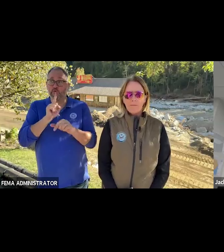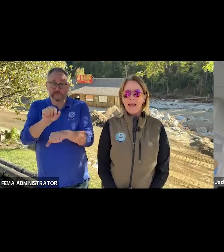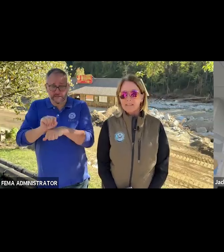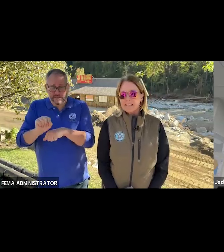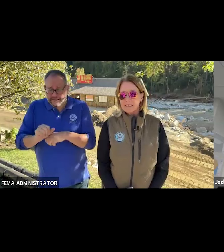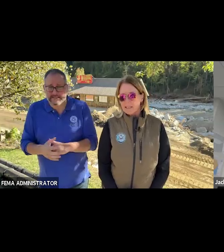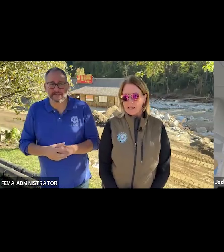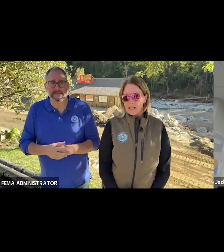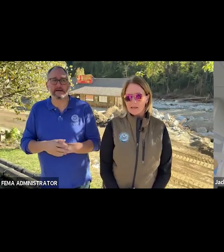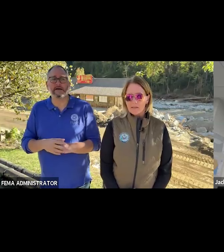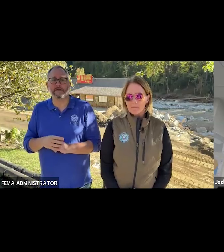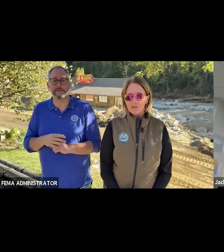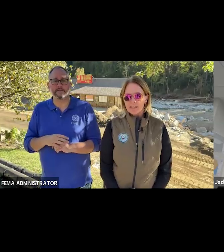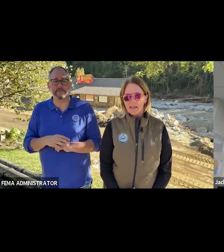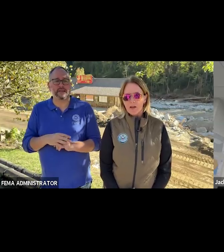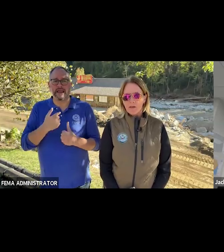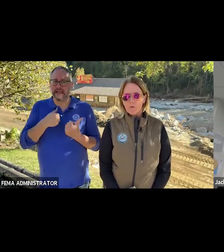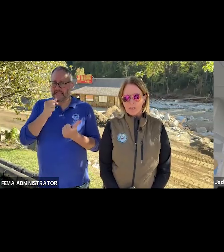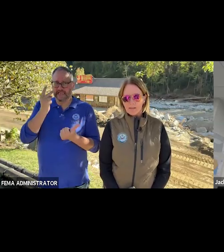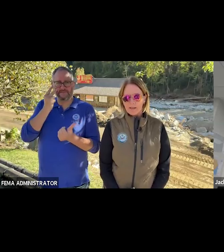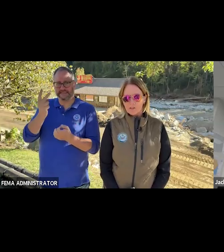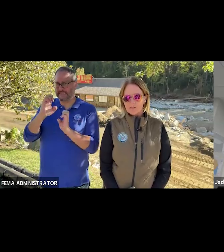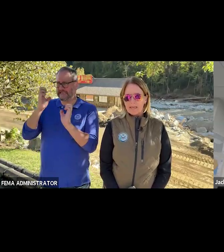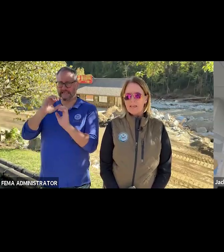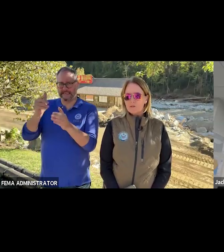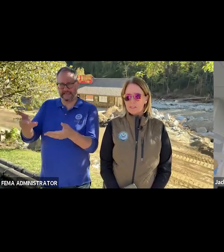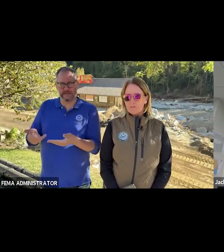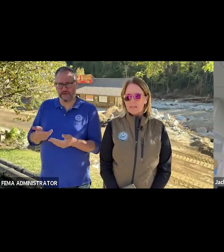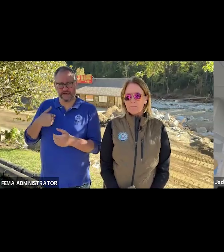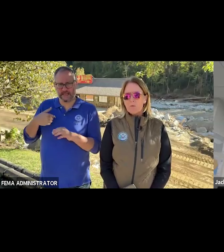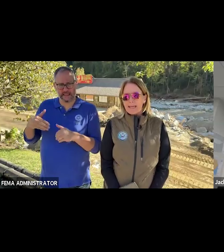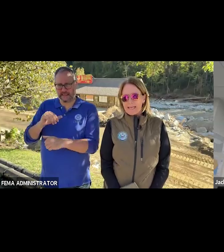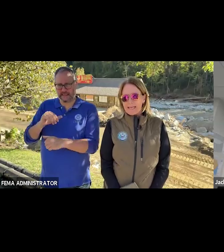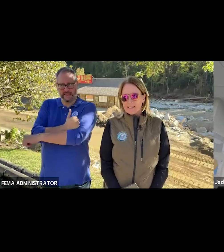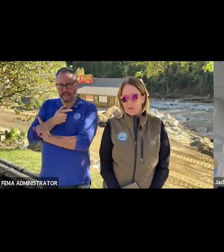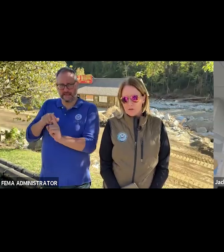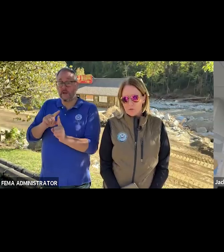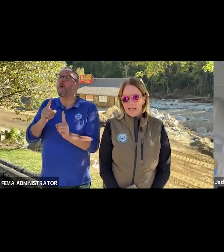I haven't seen the, the emergency hiring authority that you're speaking of specifically, but what I can tell you